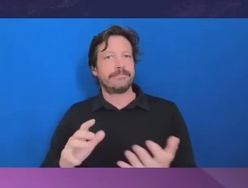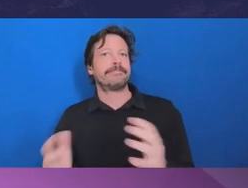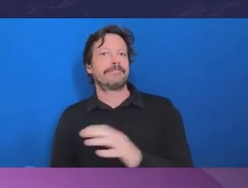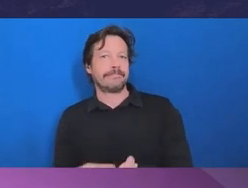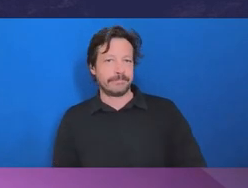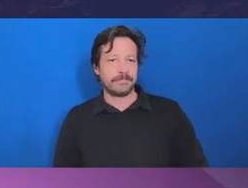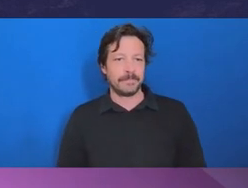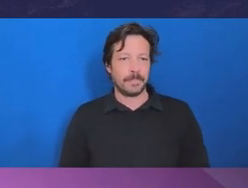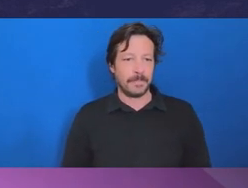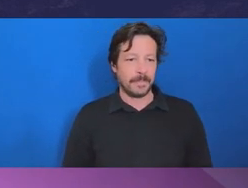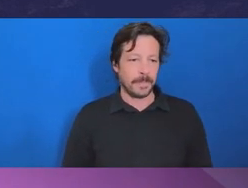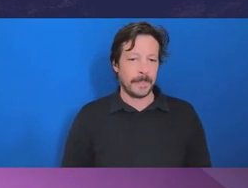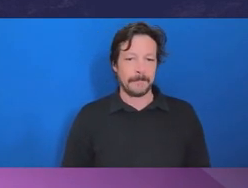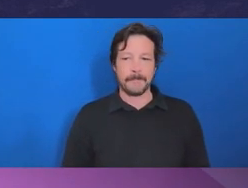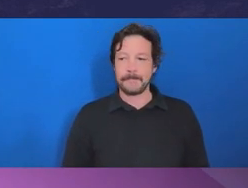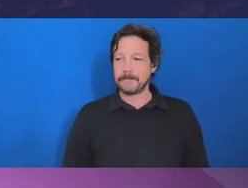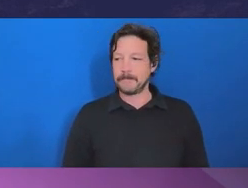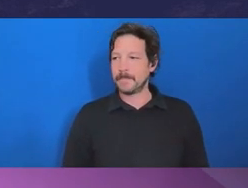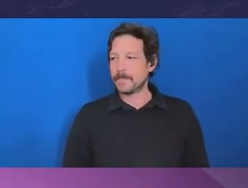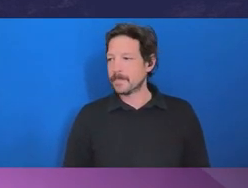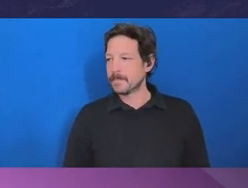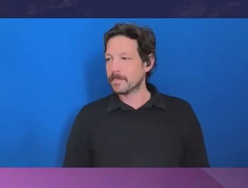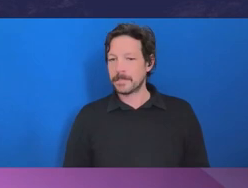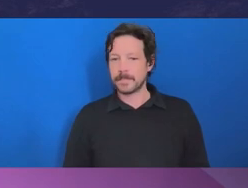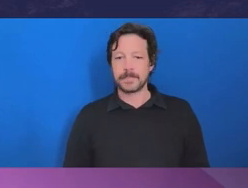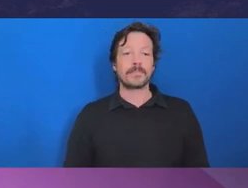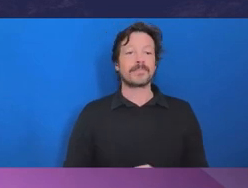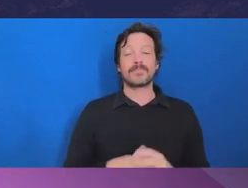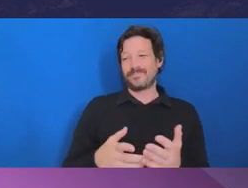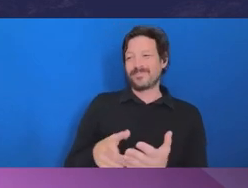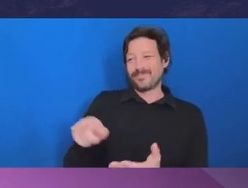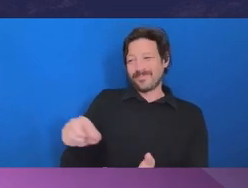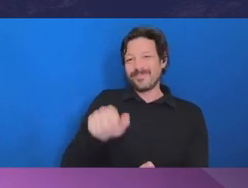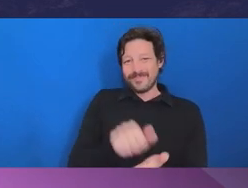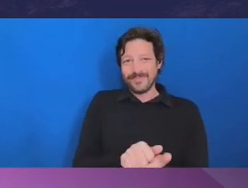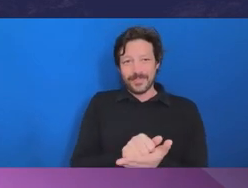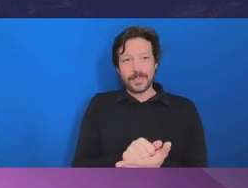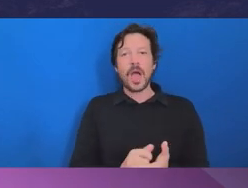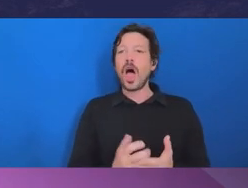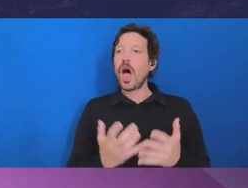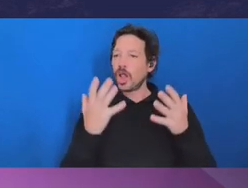Ombudsman Glass: Well, if I can pick up on that, Robert, you're so right, because so many of the protective disclosures that I get to investigate